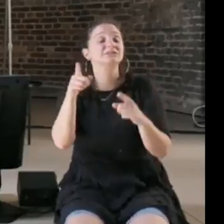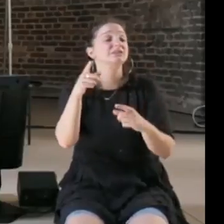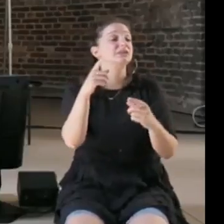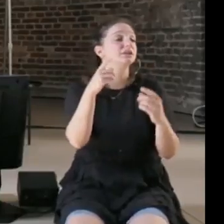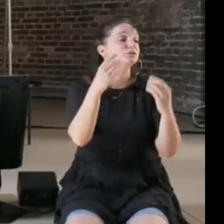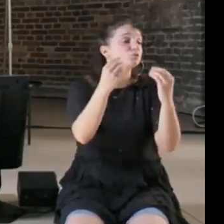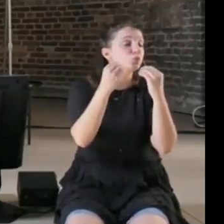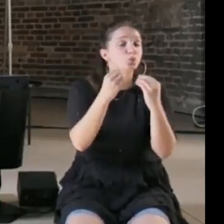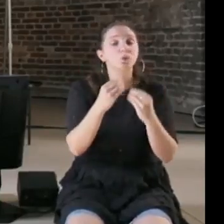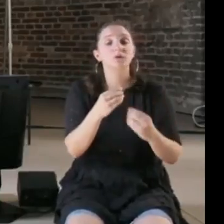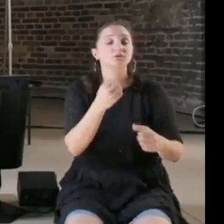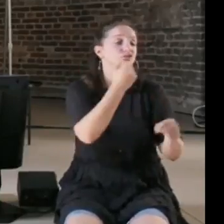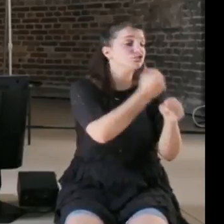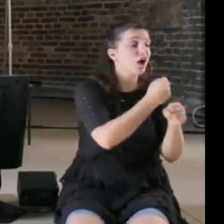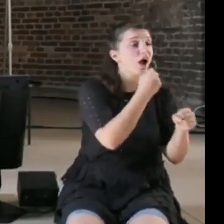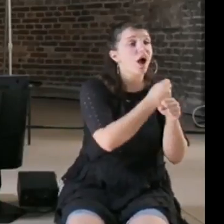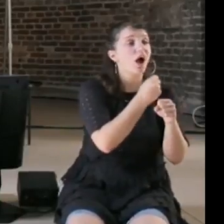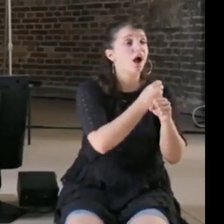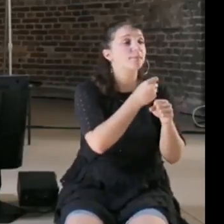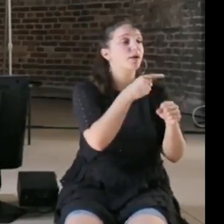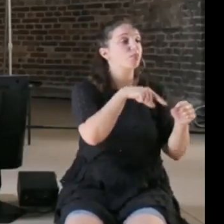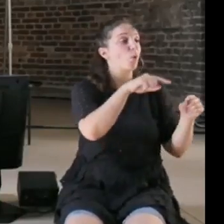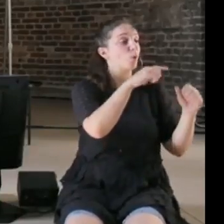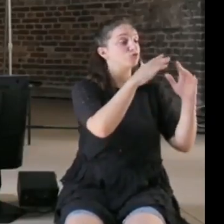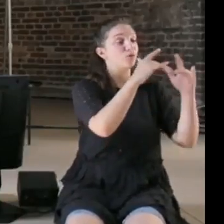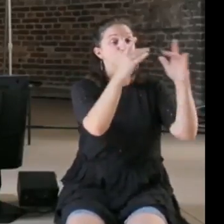market all of those structures get in our way.